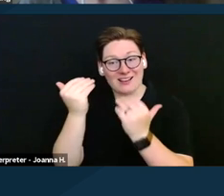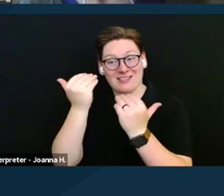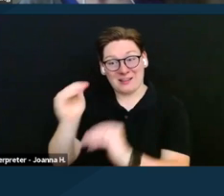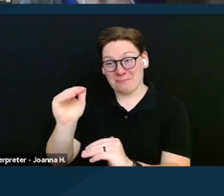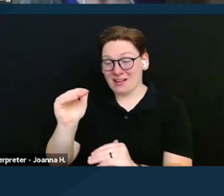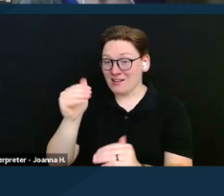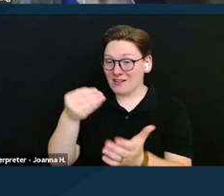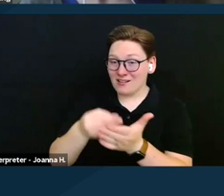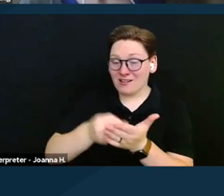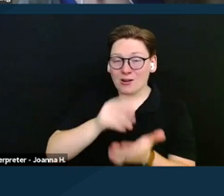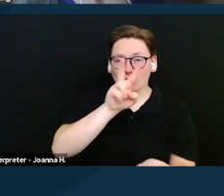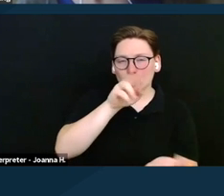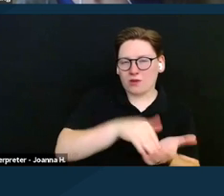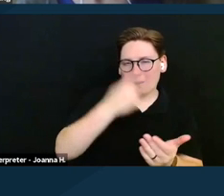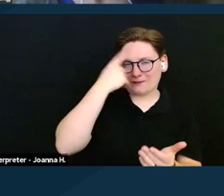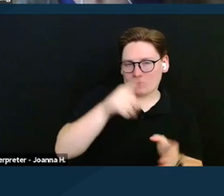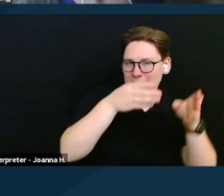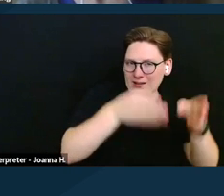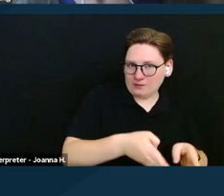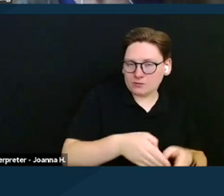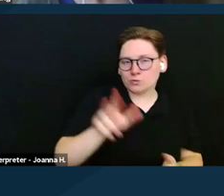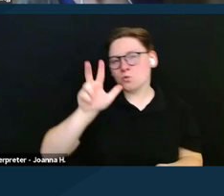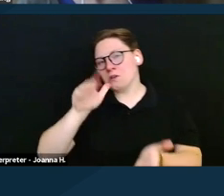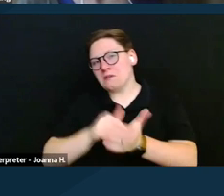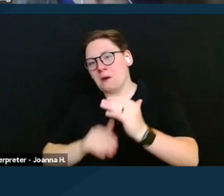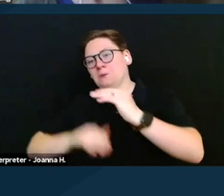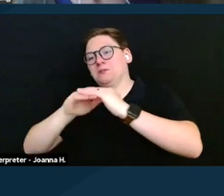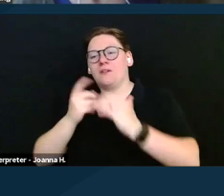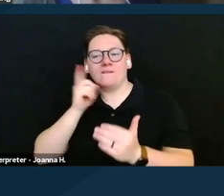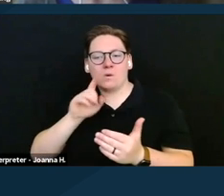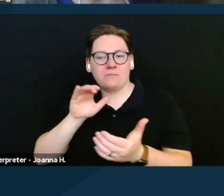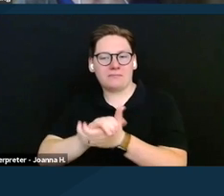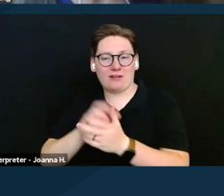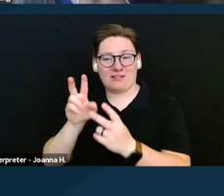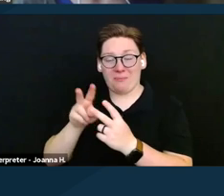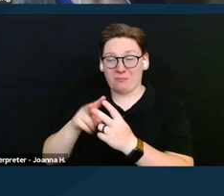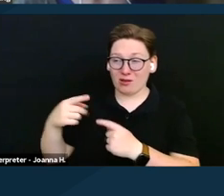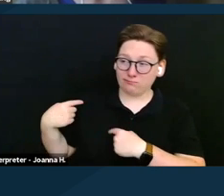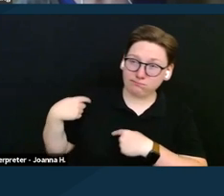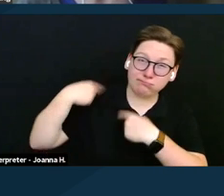for an individual and $3,000 for a married couple since the 1980s.